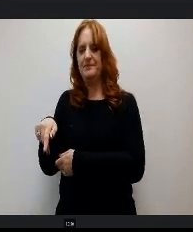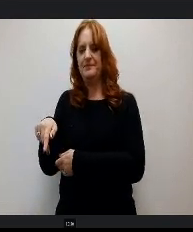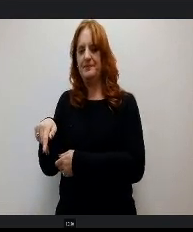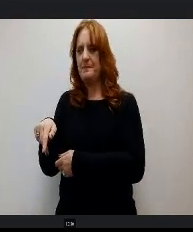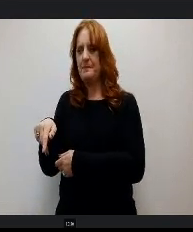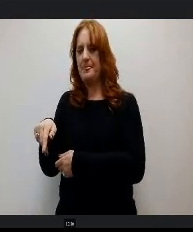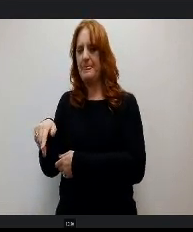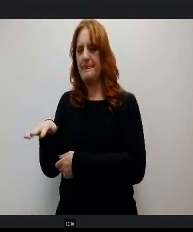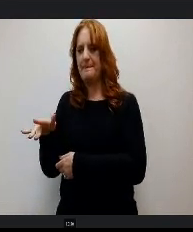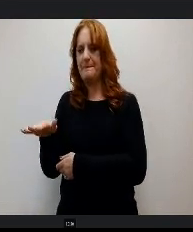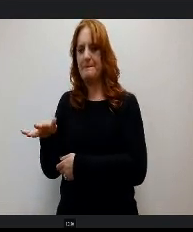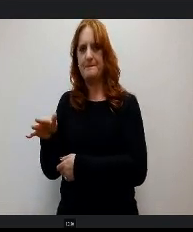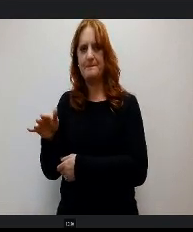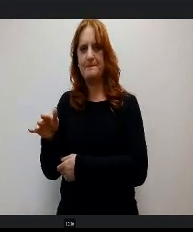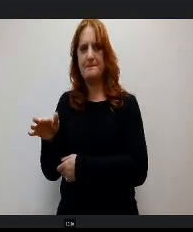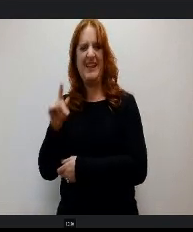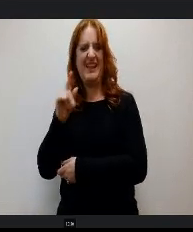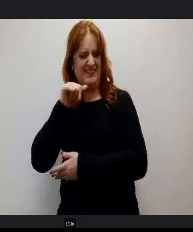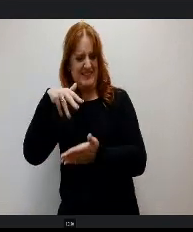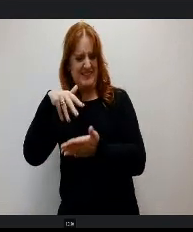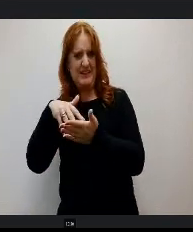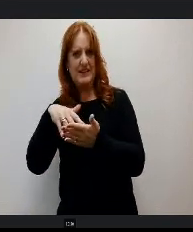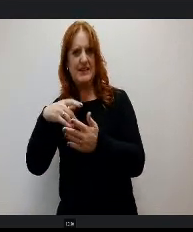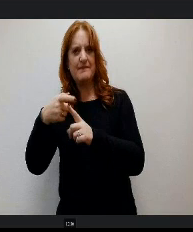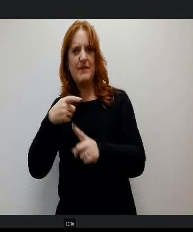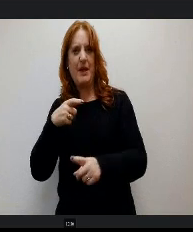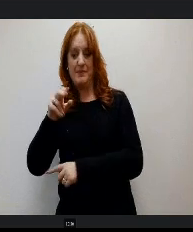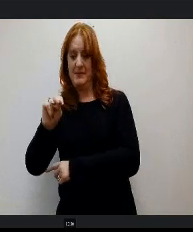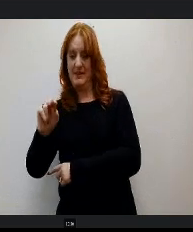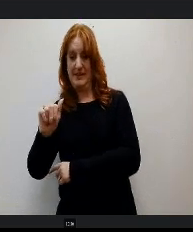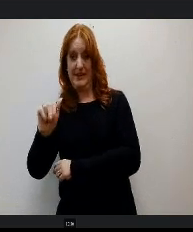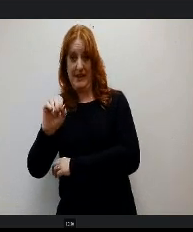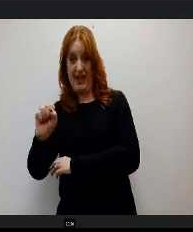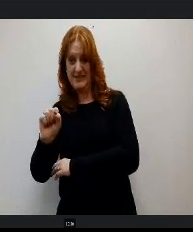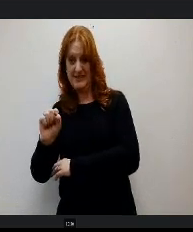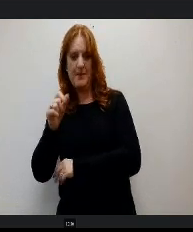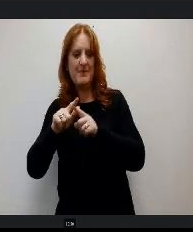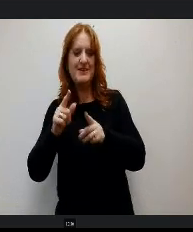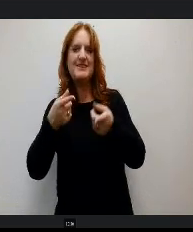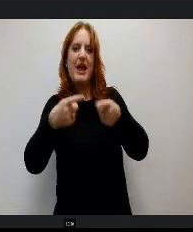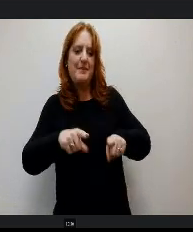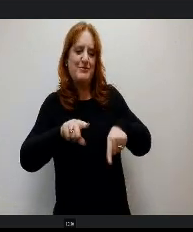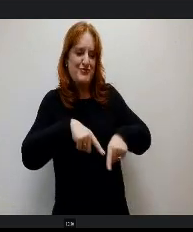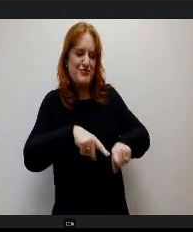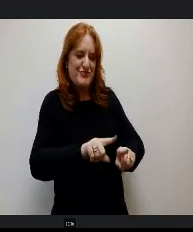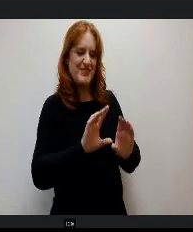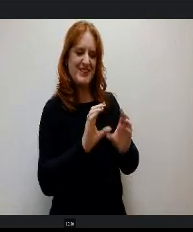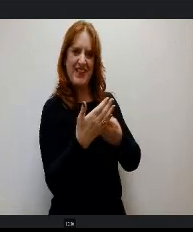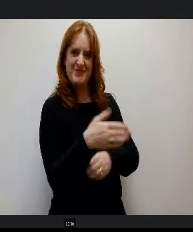It's actually a study that's being done by NASA in the classroom, and there were little pods of things in there do